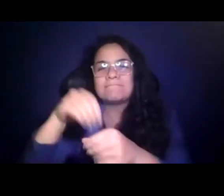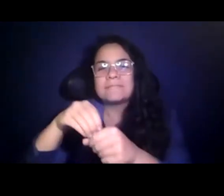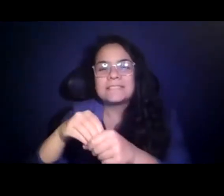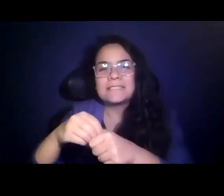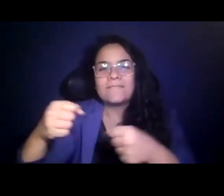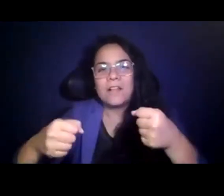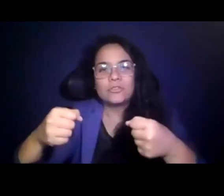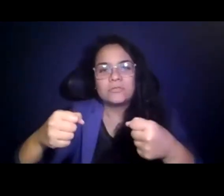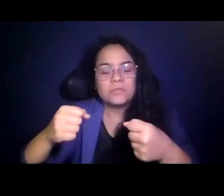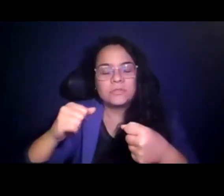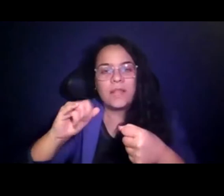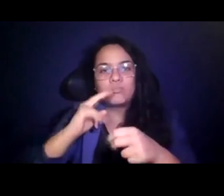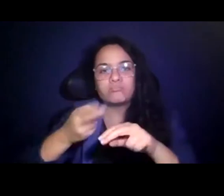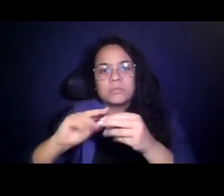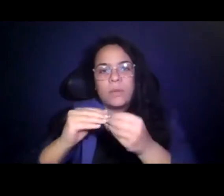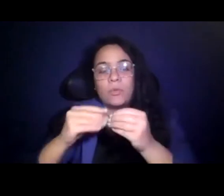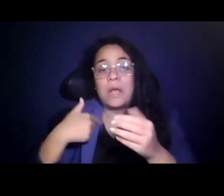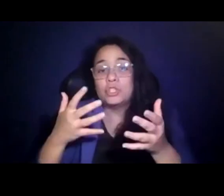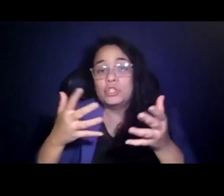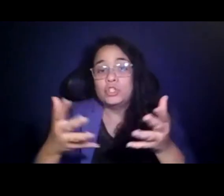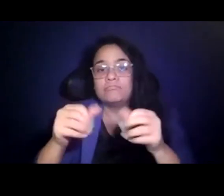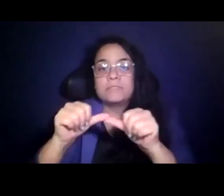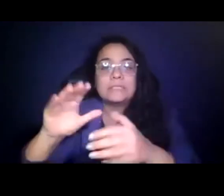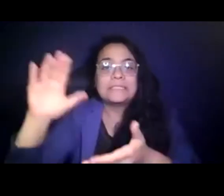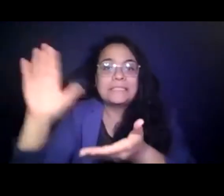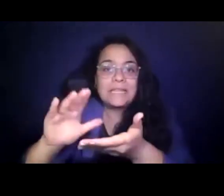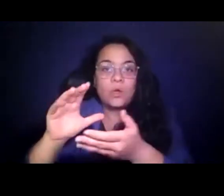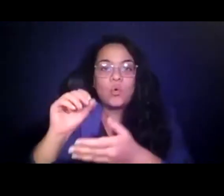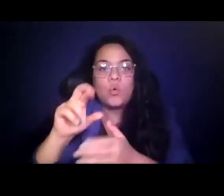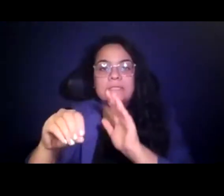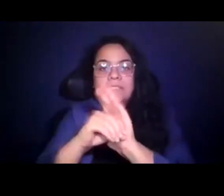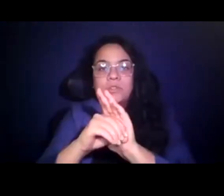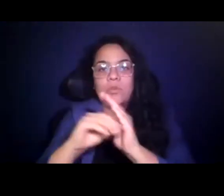15:18:10 I urge continuing discount or zero fare programs and reviewing environmental